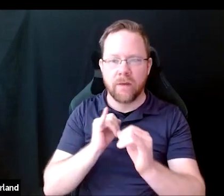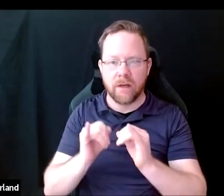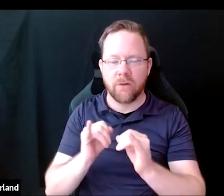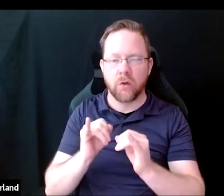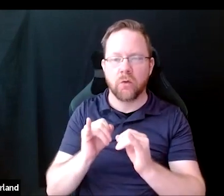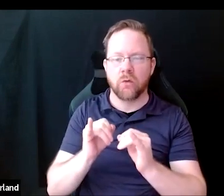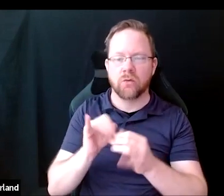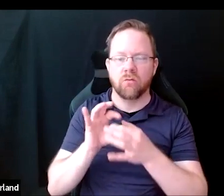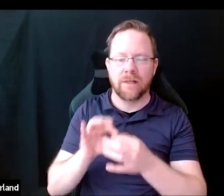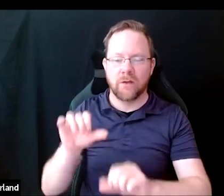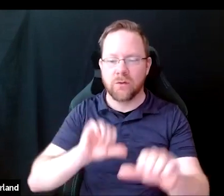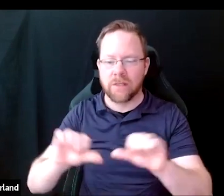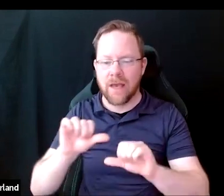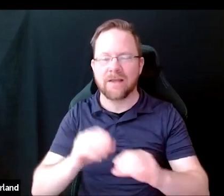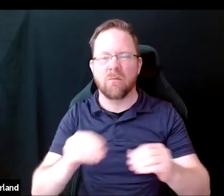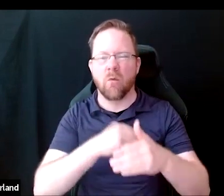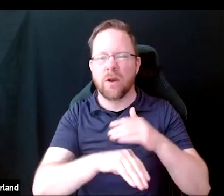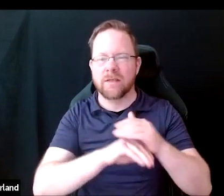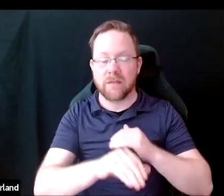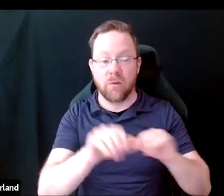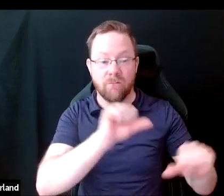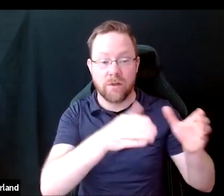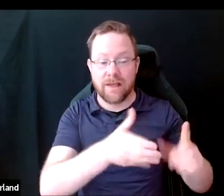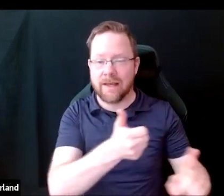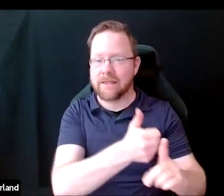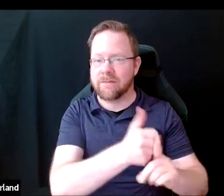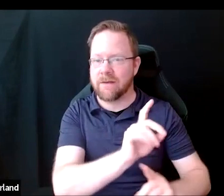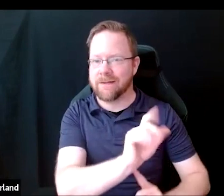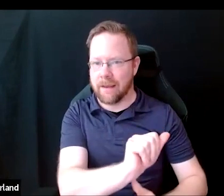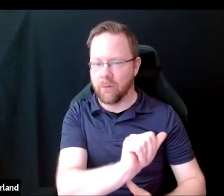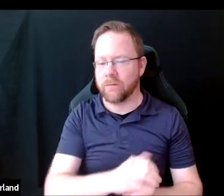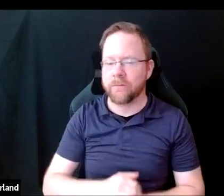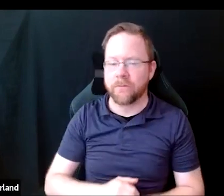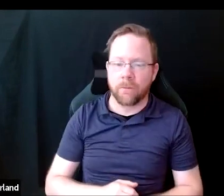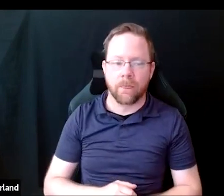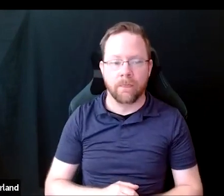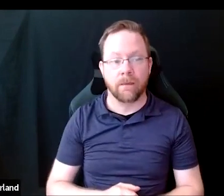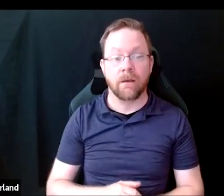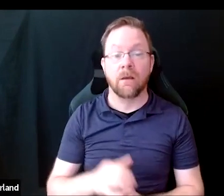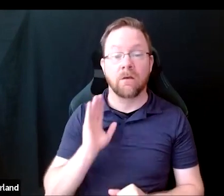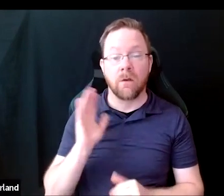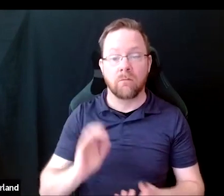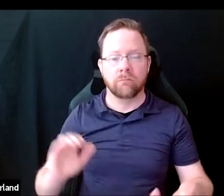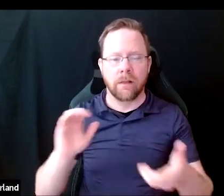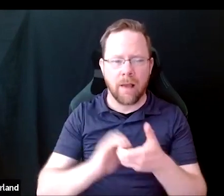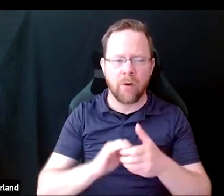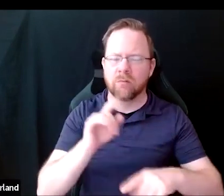for disabled scientists. This project is done in collaboration with a number of co-authors.